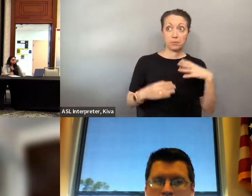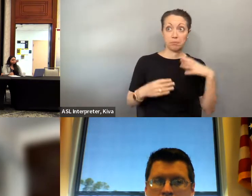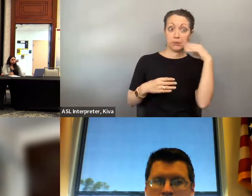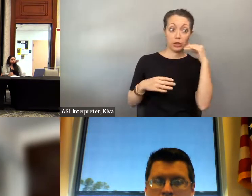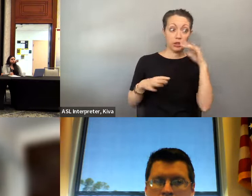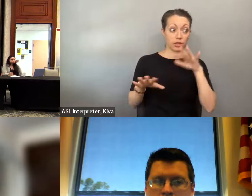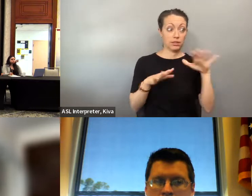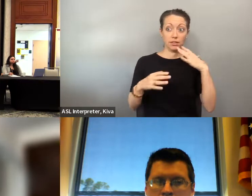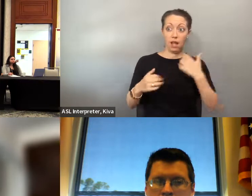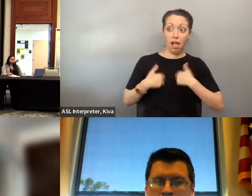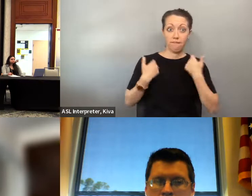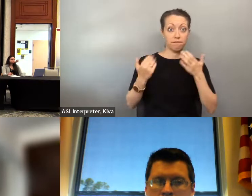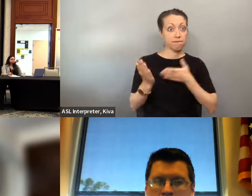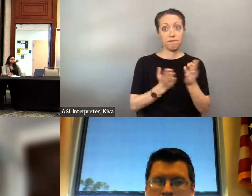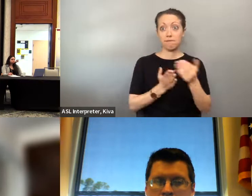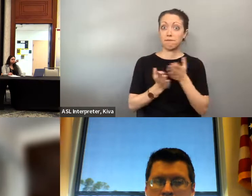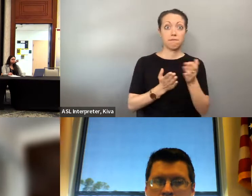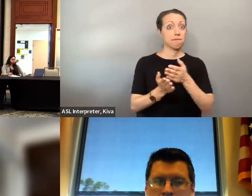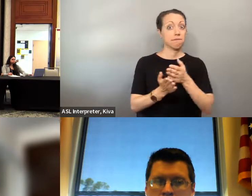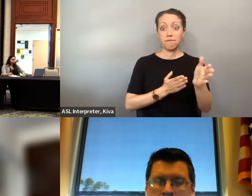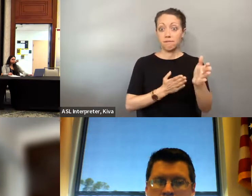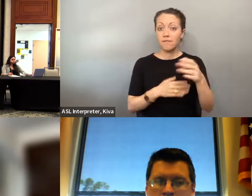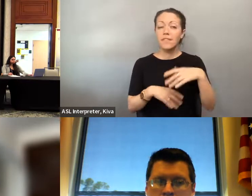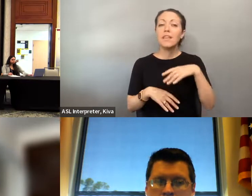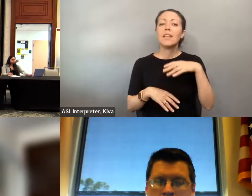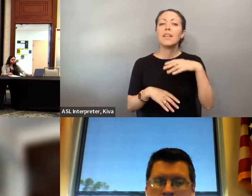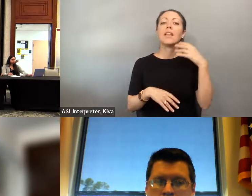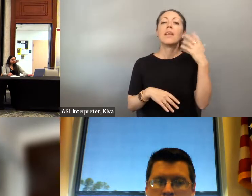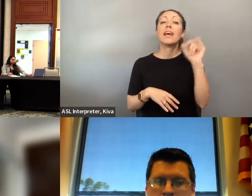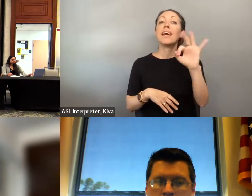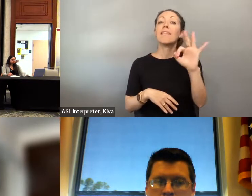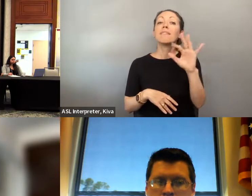regards to a woman's right to choose because from our